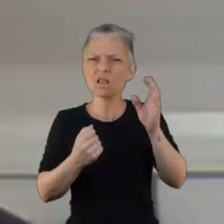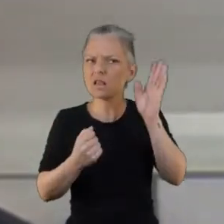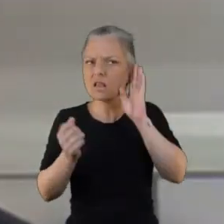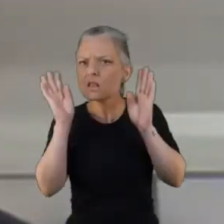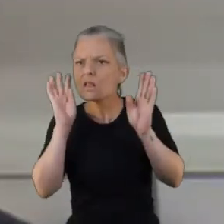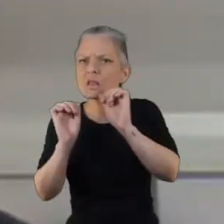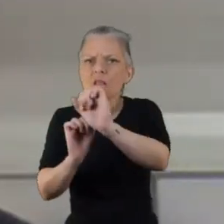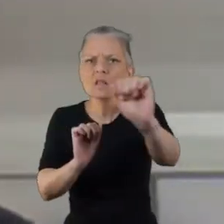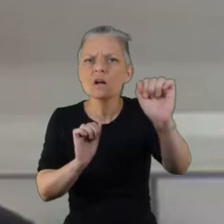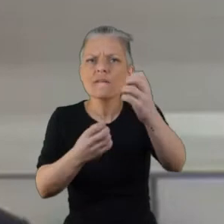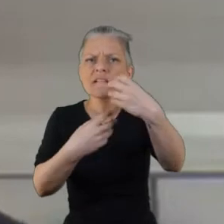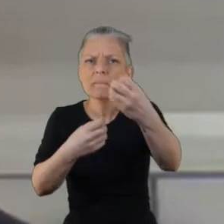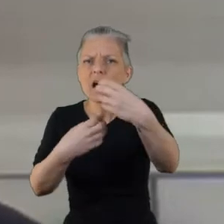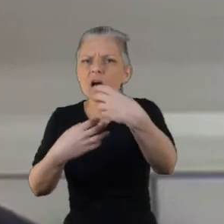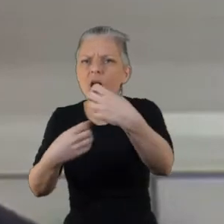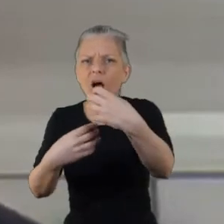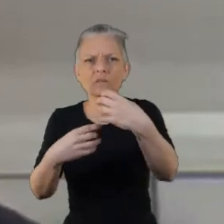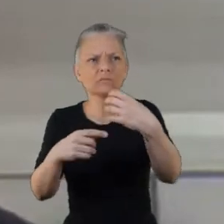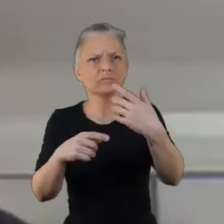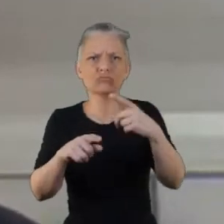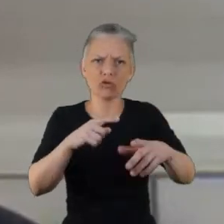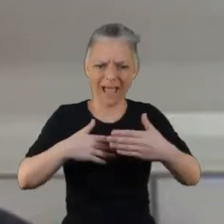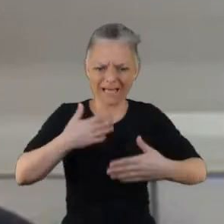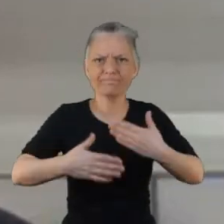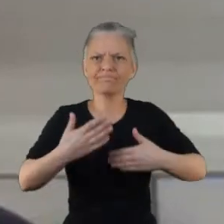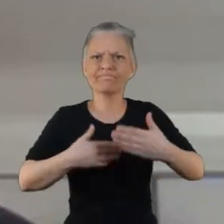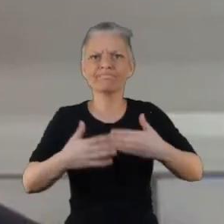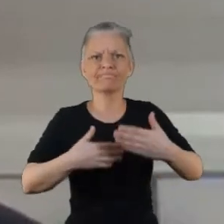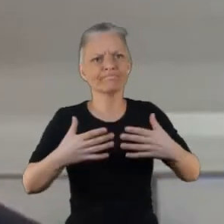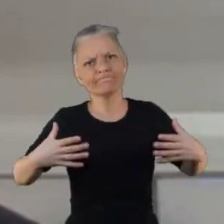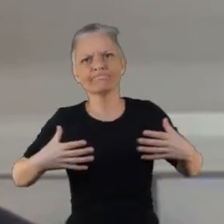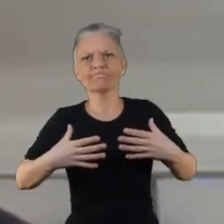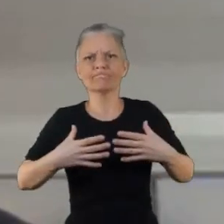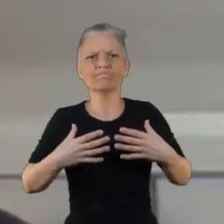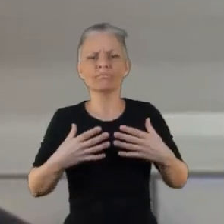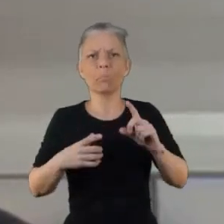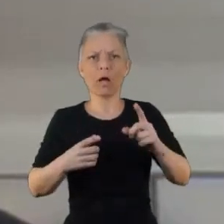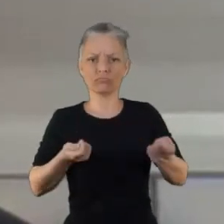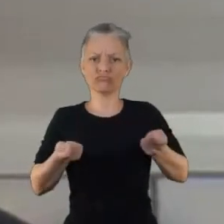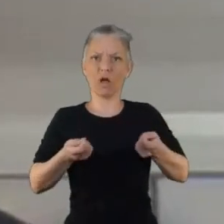felt like quite it felt like quite a safe environment. But it felt like when we were genuinely getting some meaningful feedback